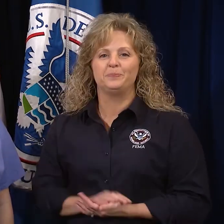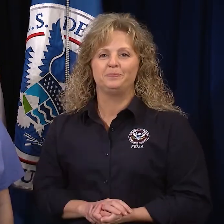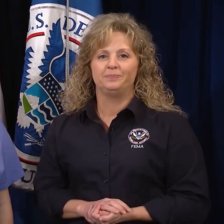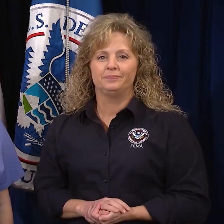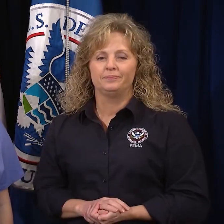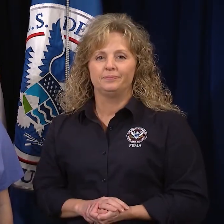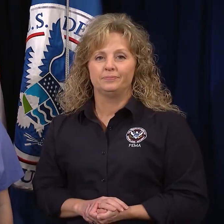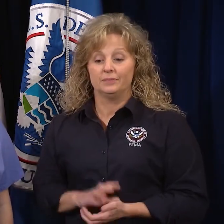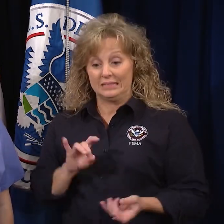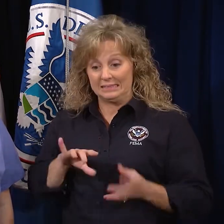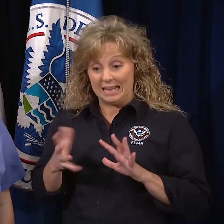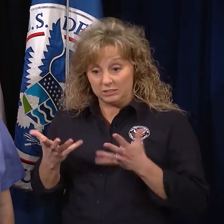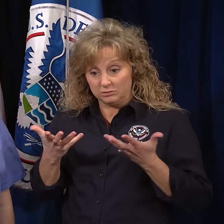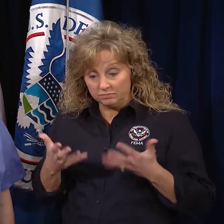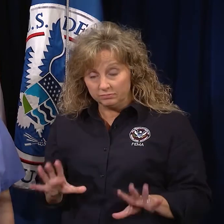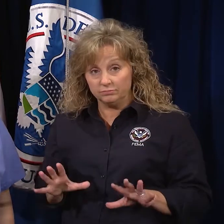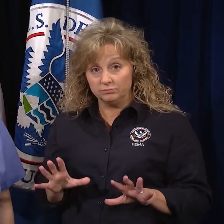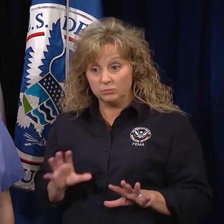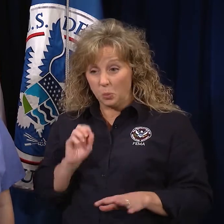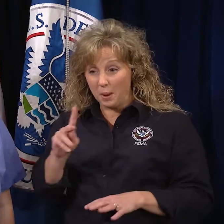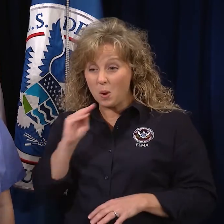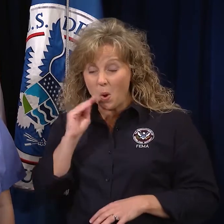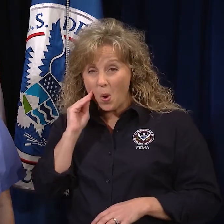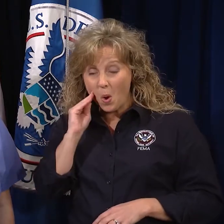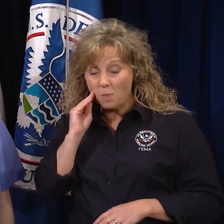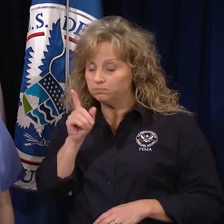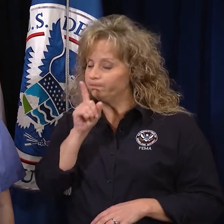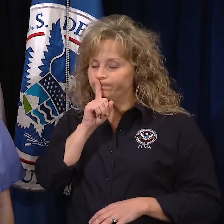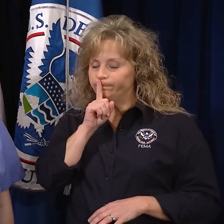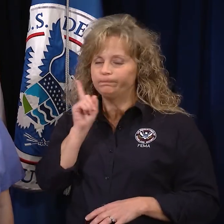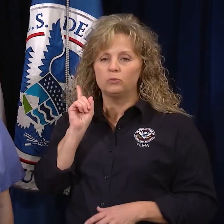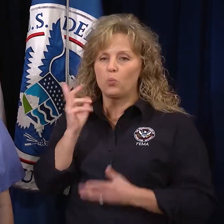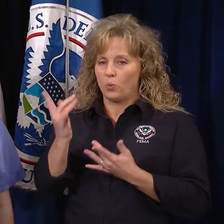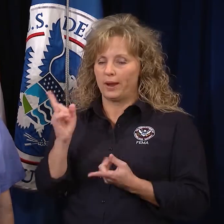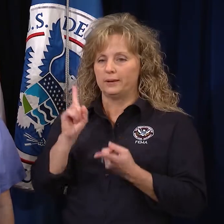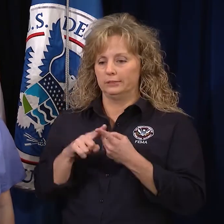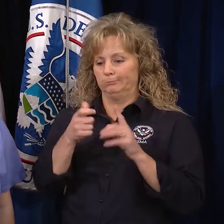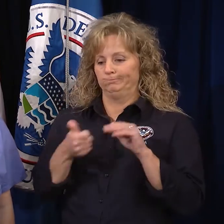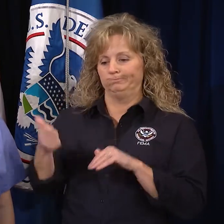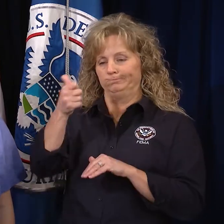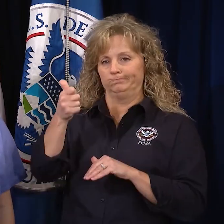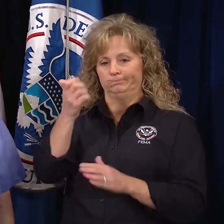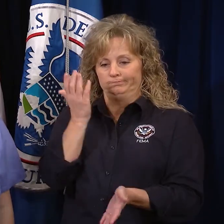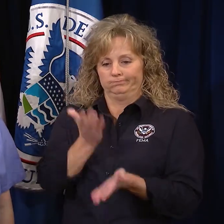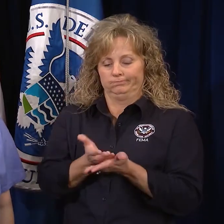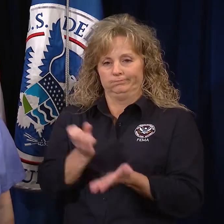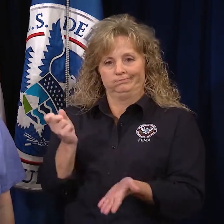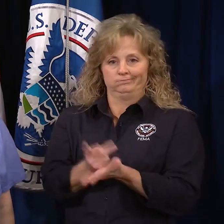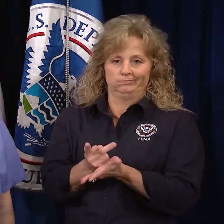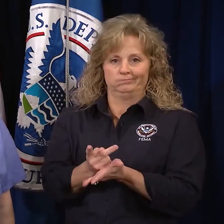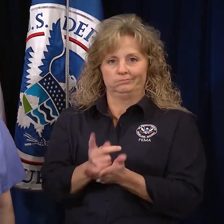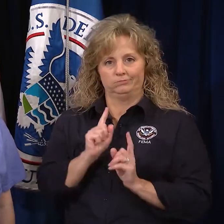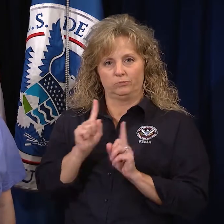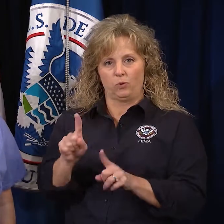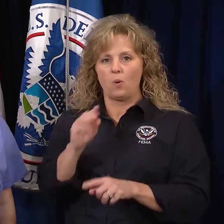After a disaster, do not go back home until official sources have confirmed it is safe to do so.